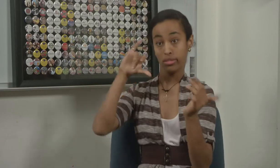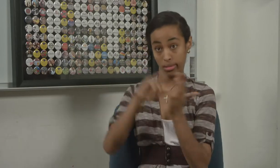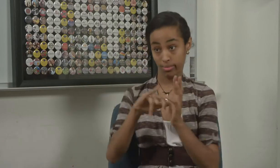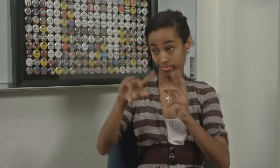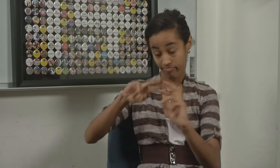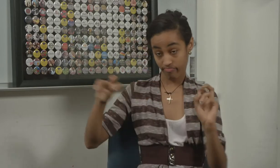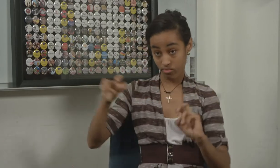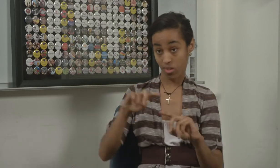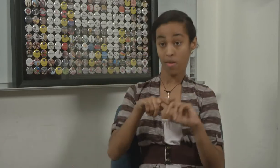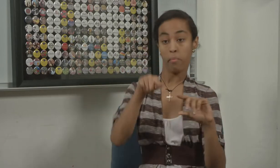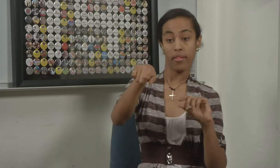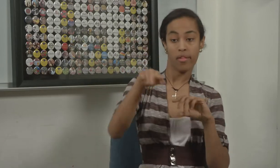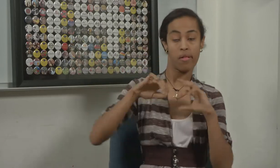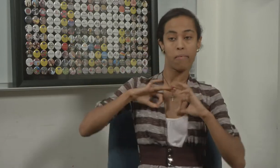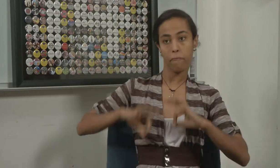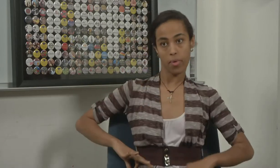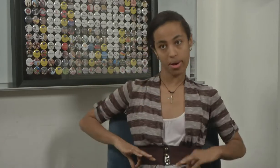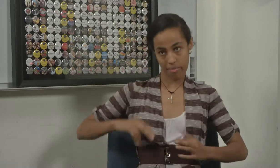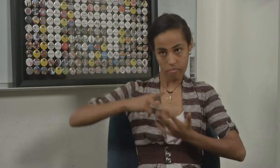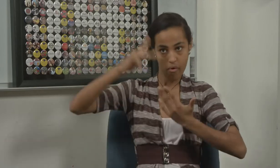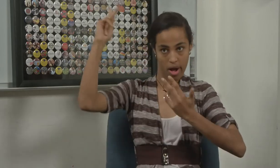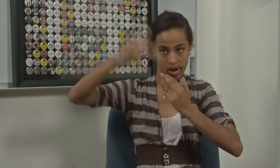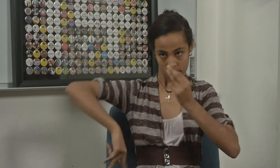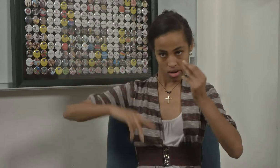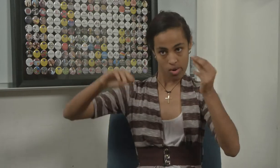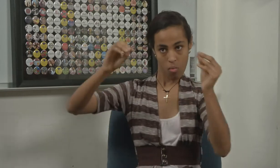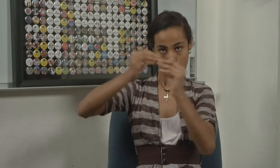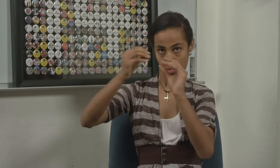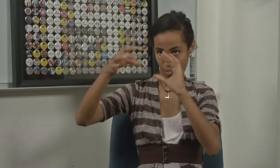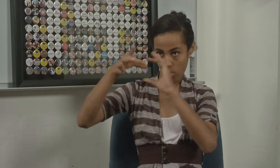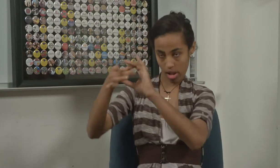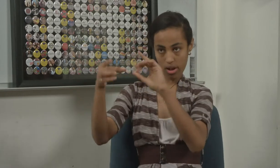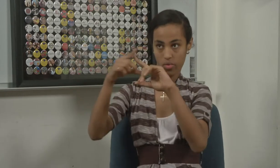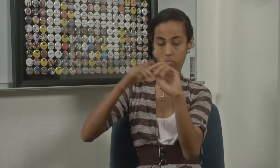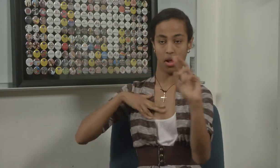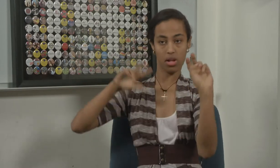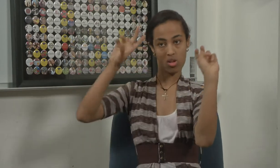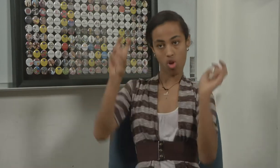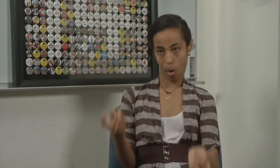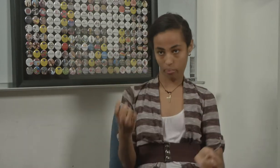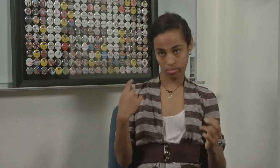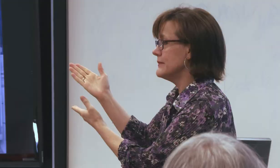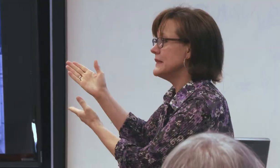with images related to the topics.